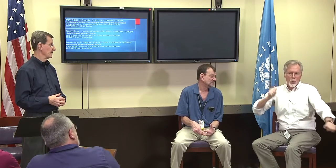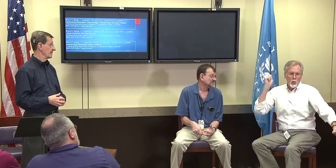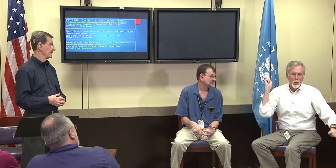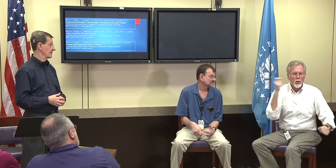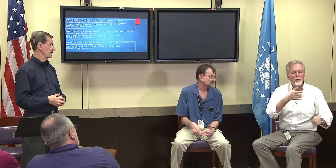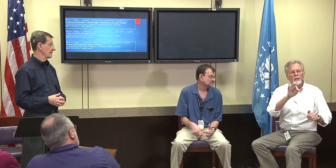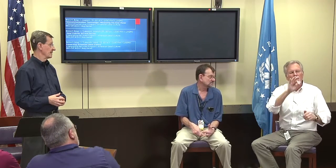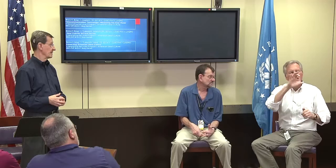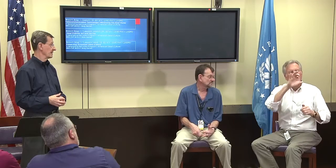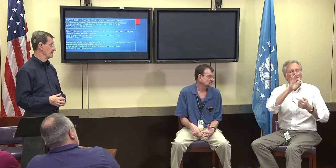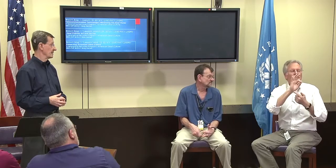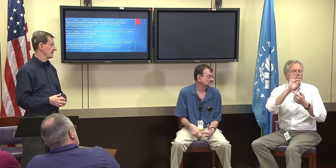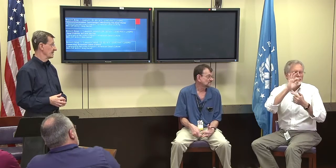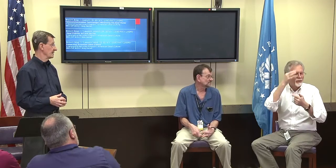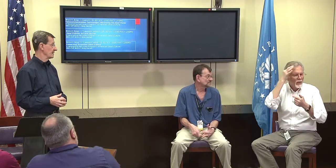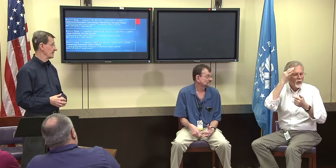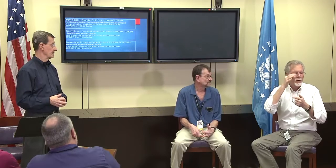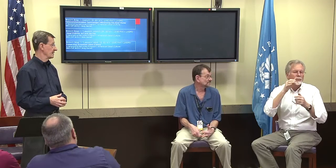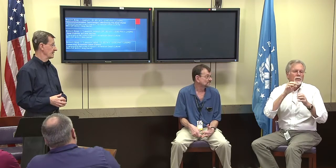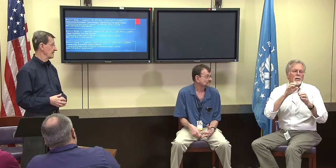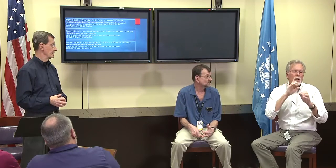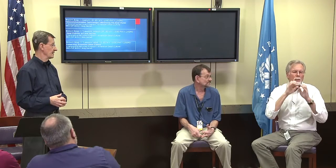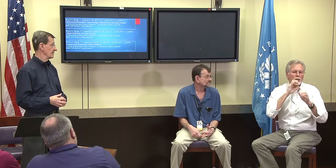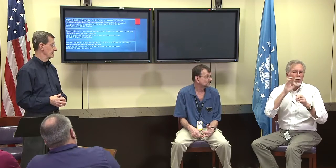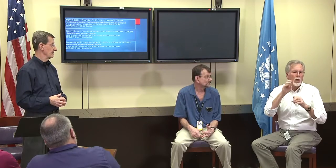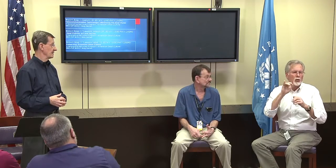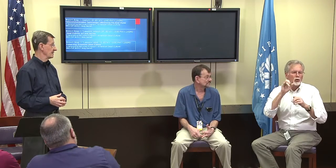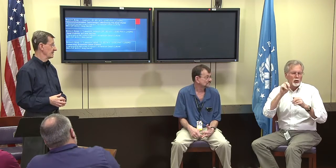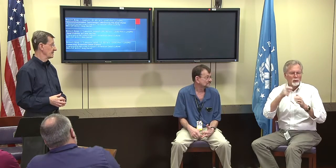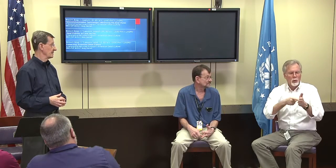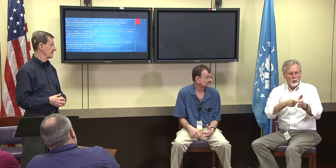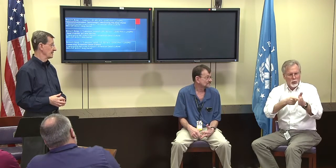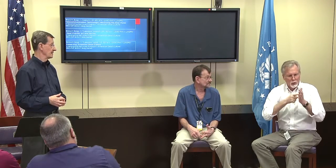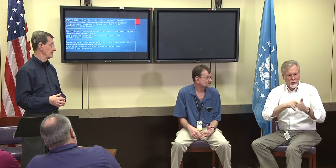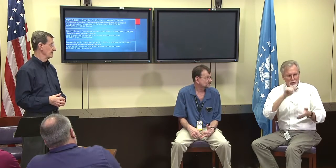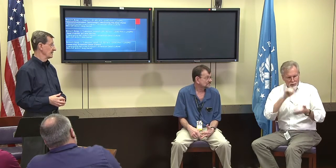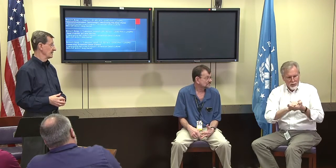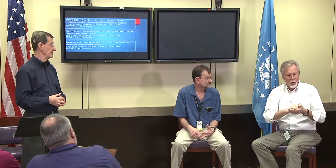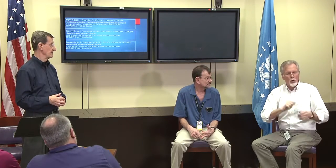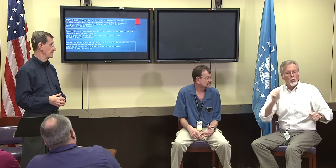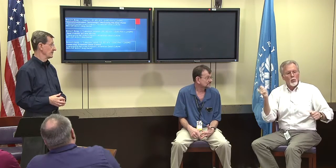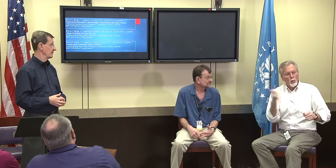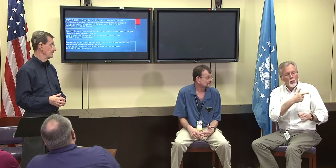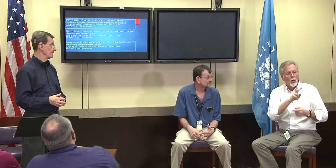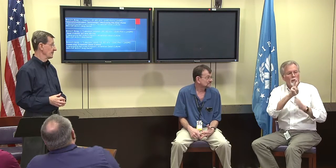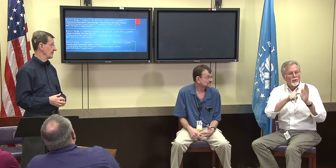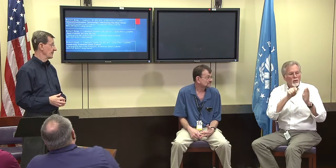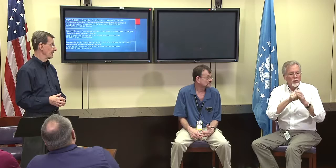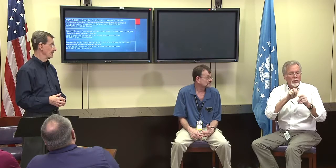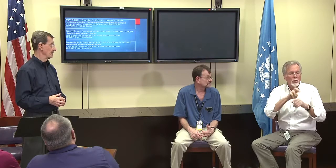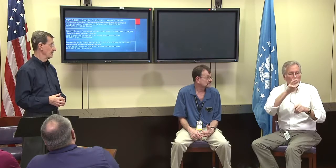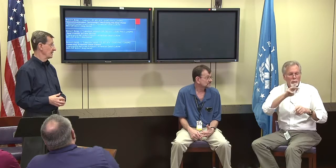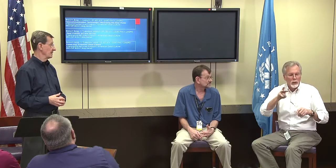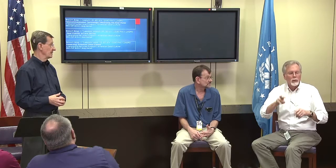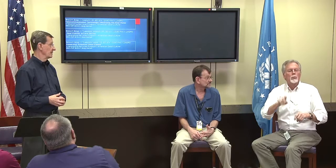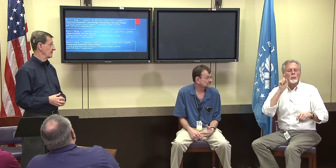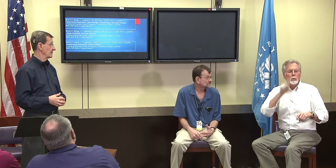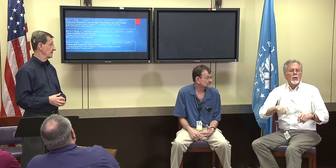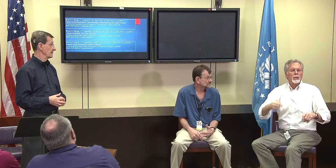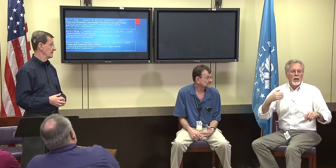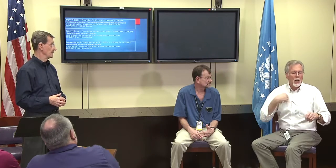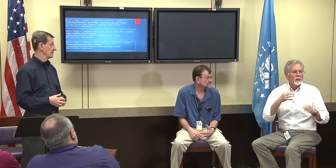I know that FTC is wanting people to require access for the online videos